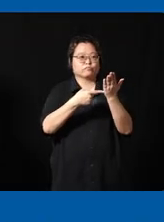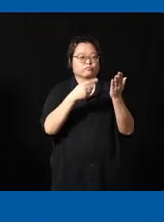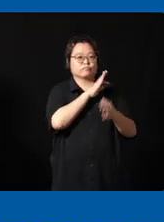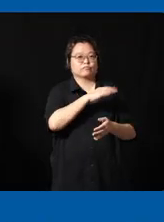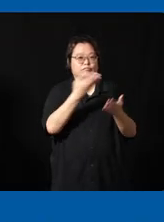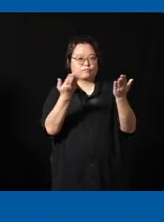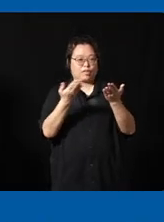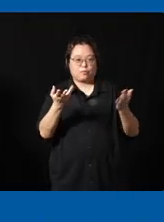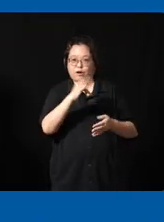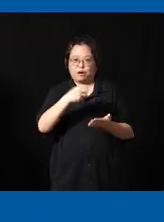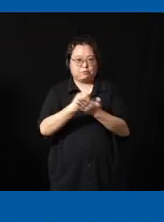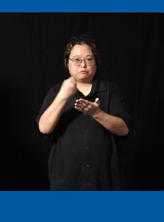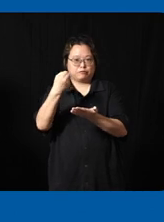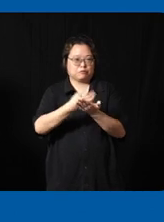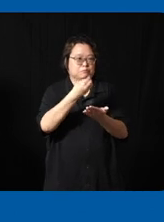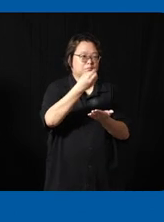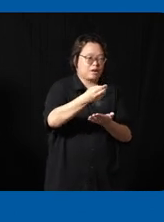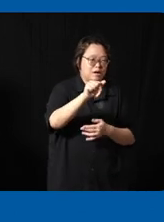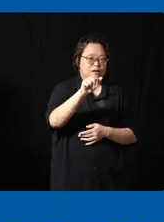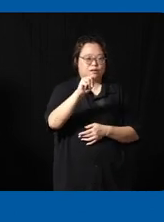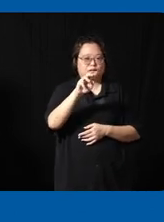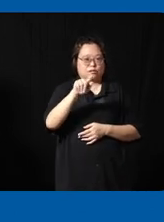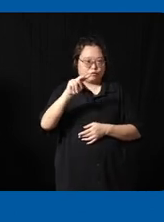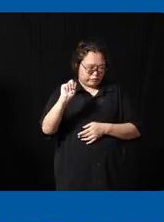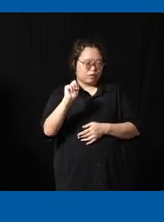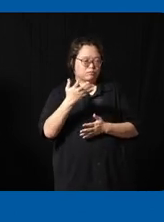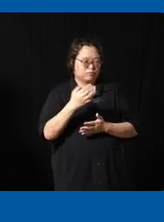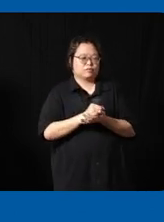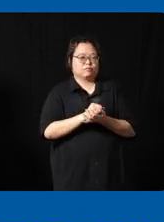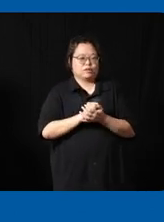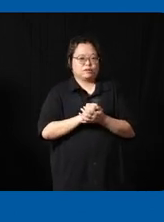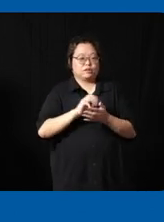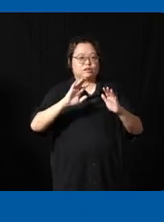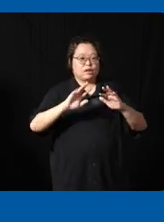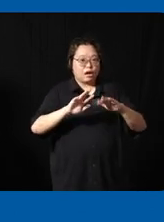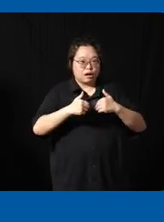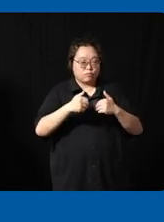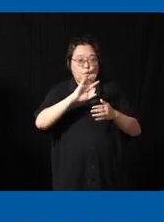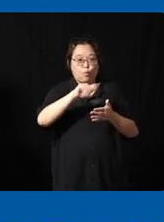get it from any shops you can get from Amazon is really how do you put it together uh to really